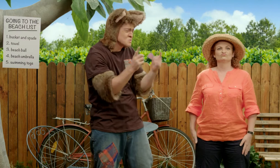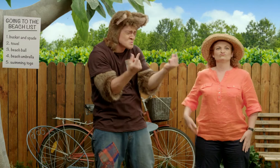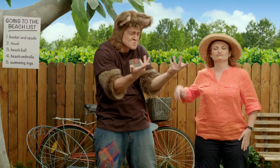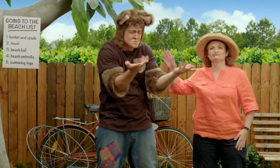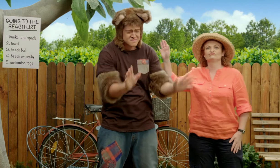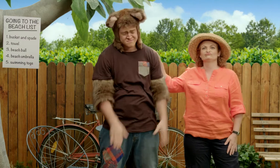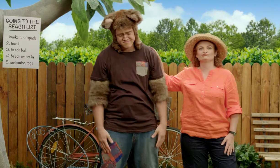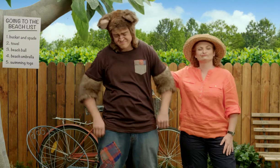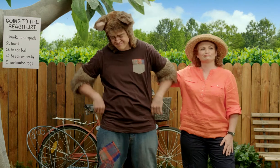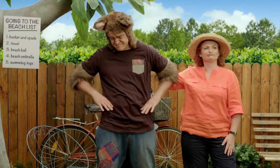What are we going to do?